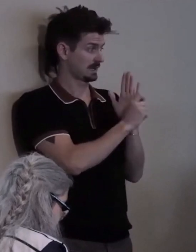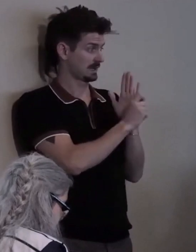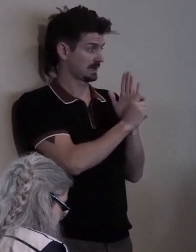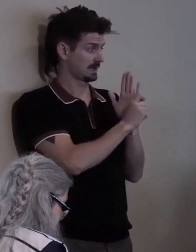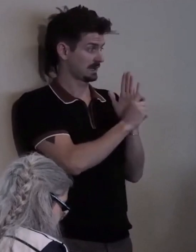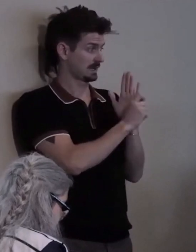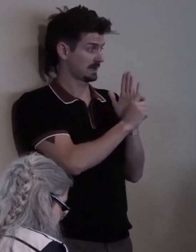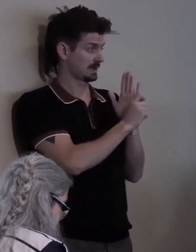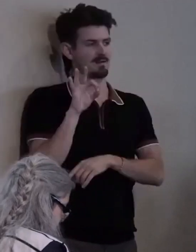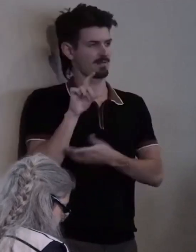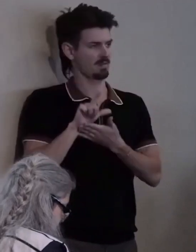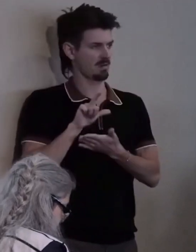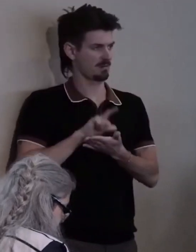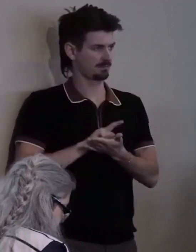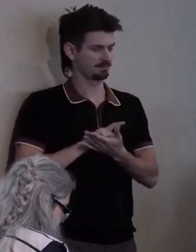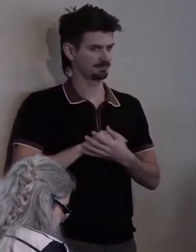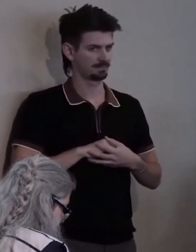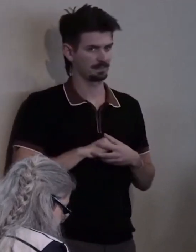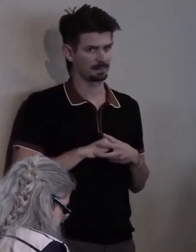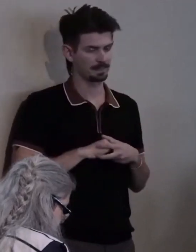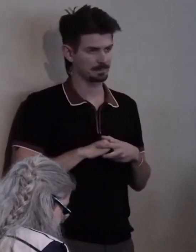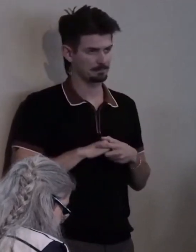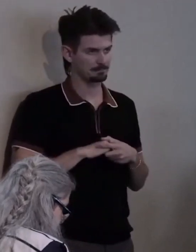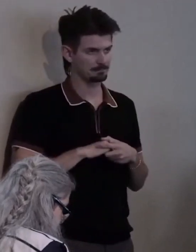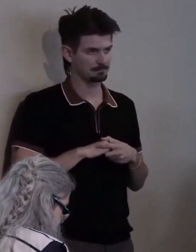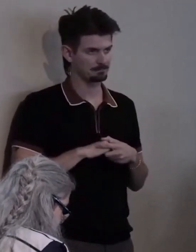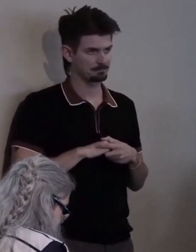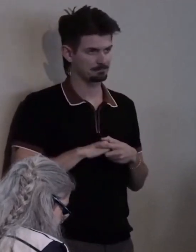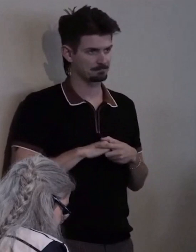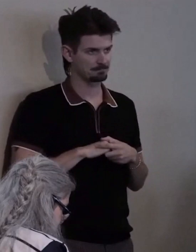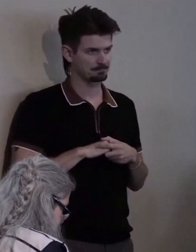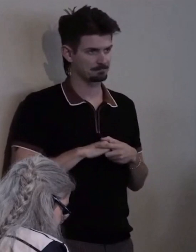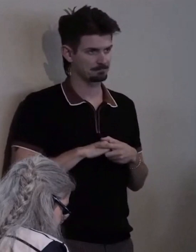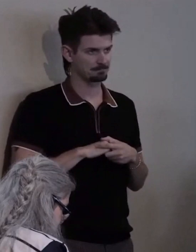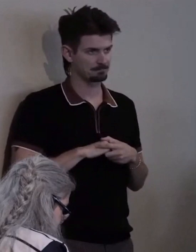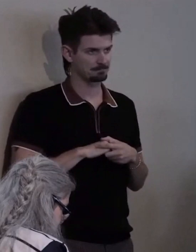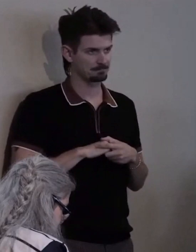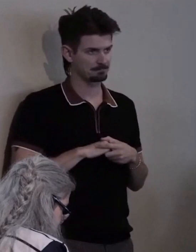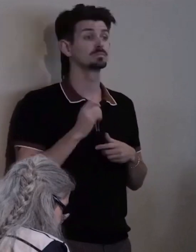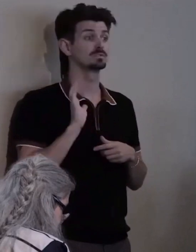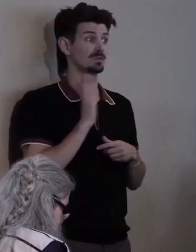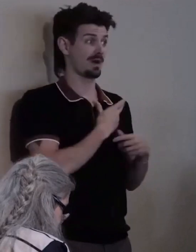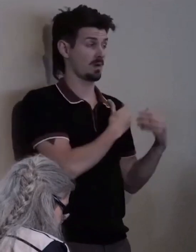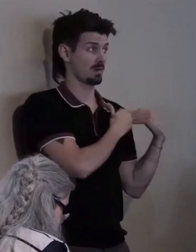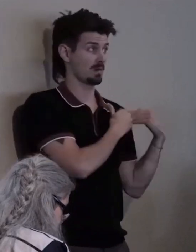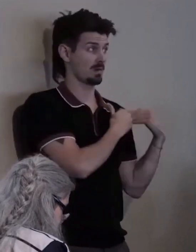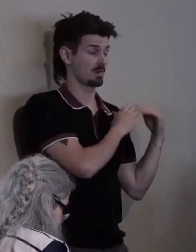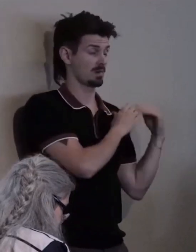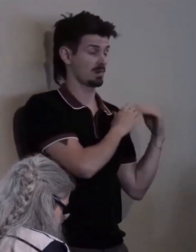But along with everything else we have to do, we are handed